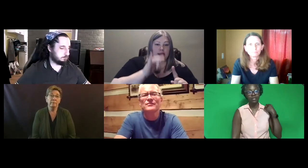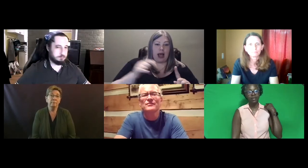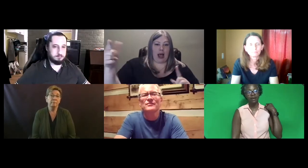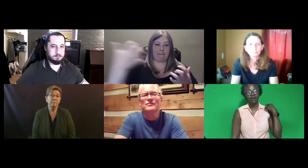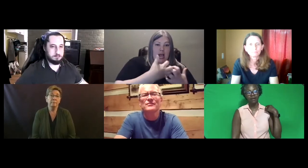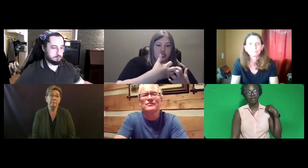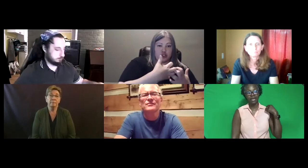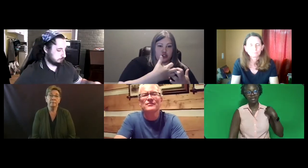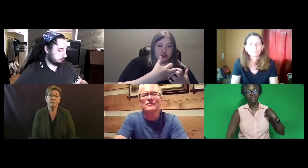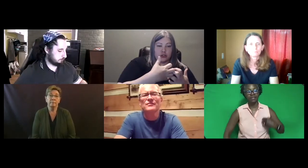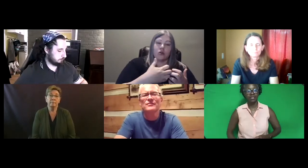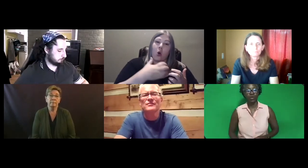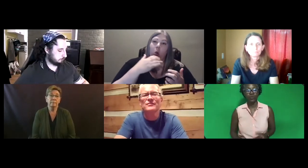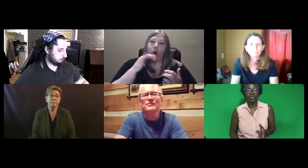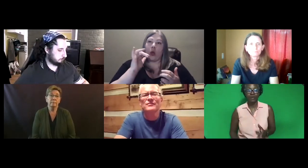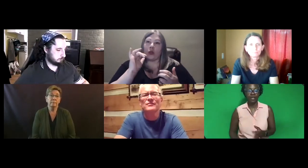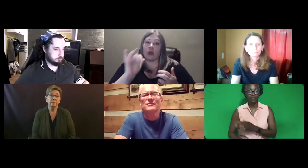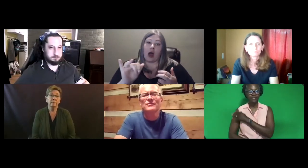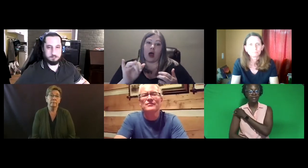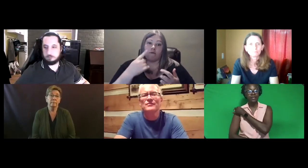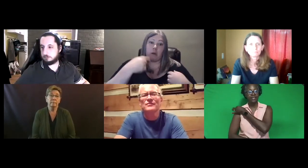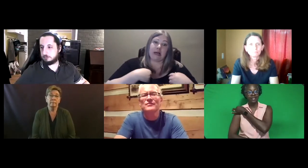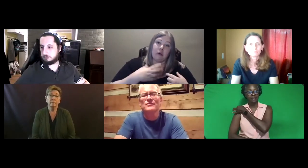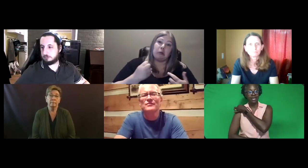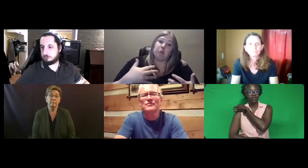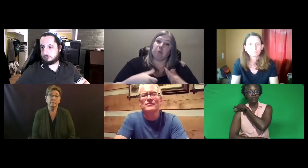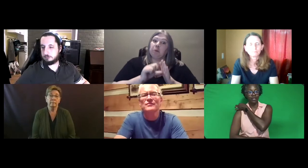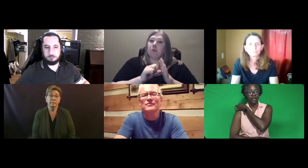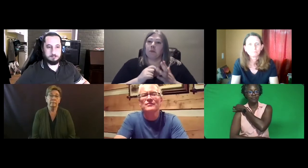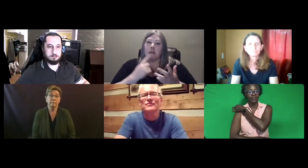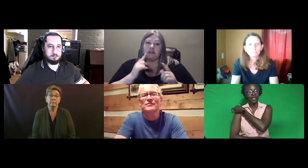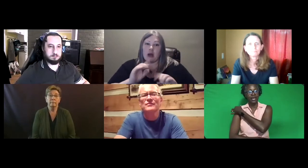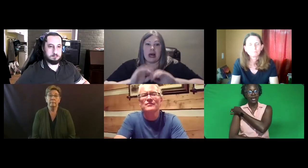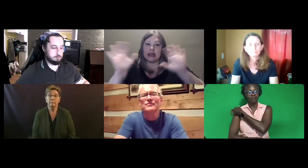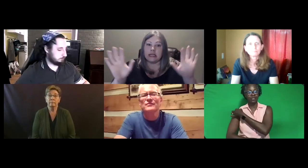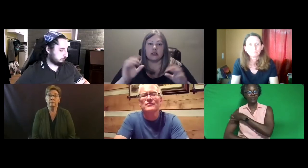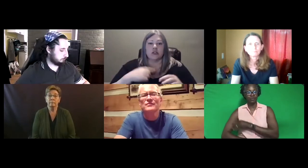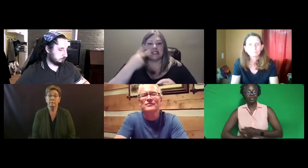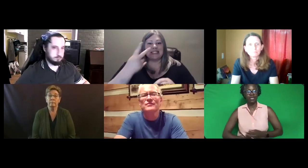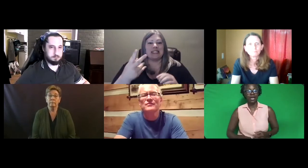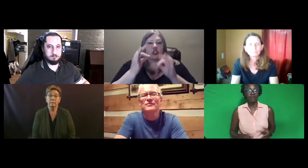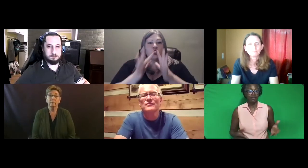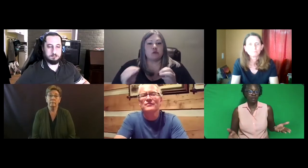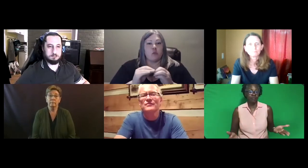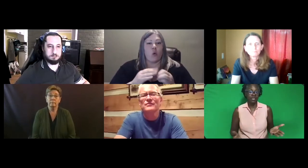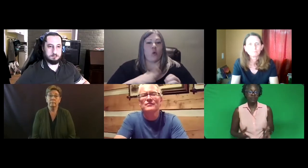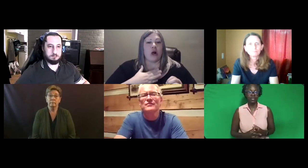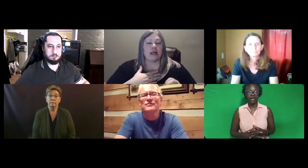And to know which environment is the best fit for them. So for me, I was very impressed with that.